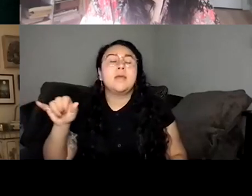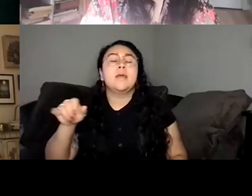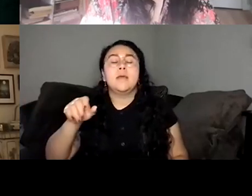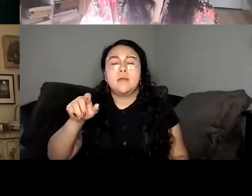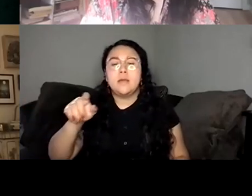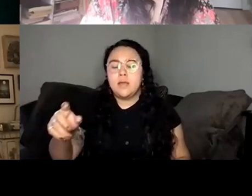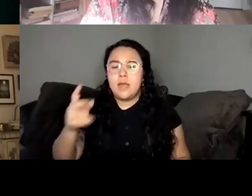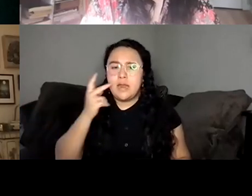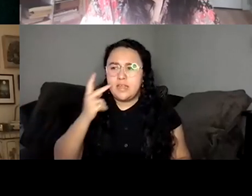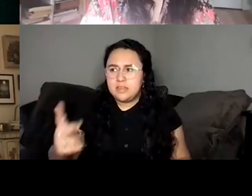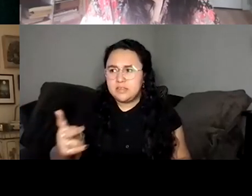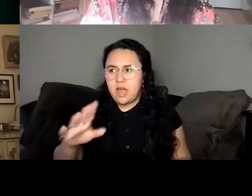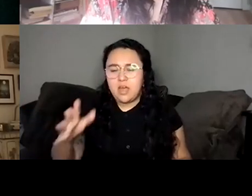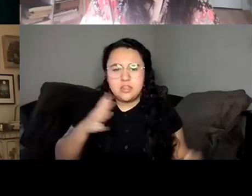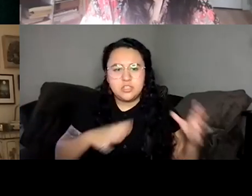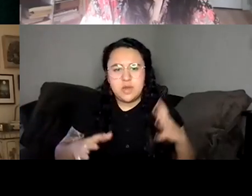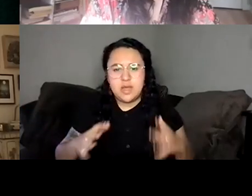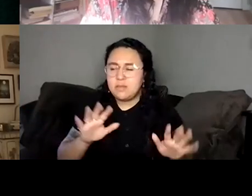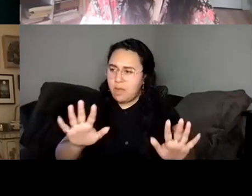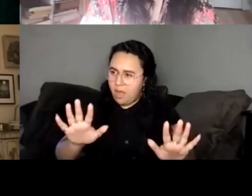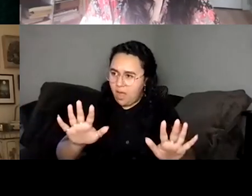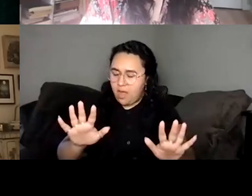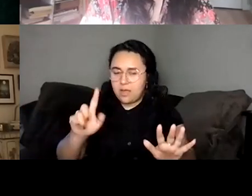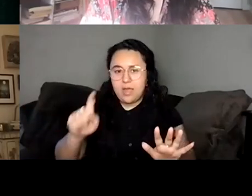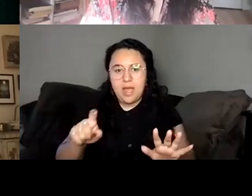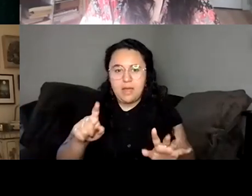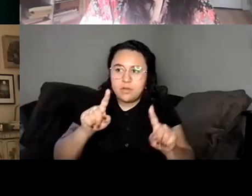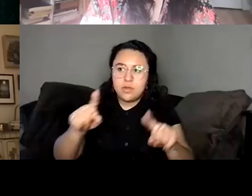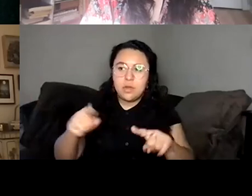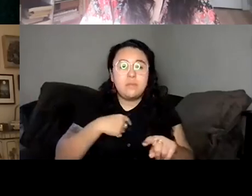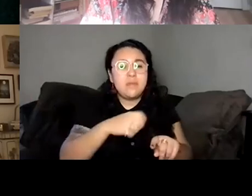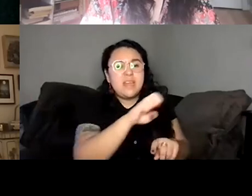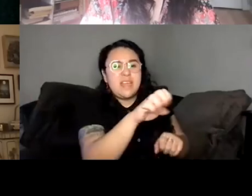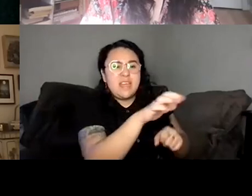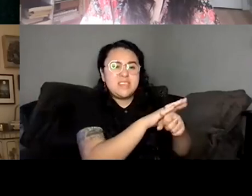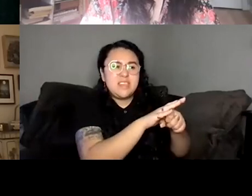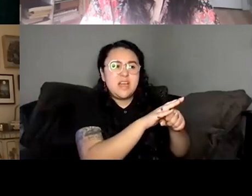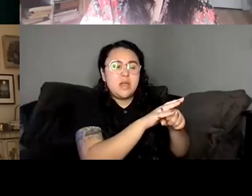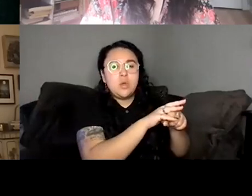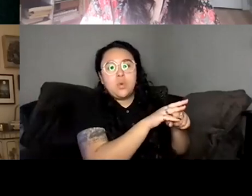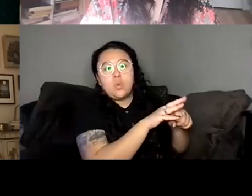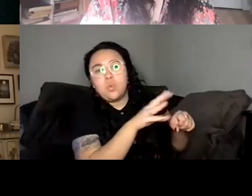we have to go. I drove from the east side to the west side of La which is a really big